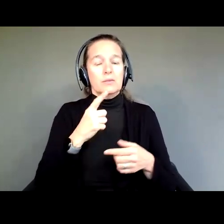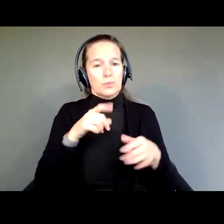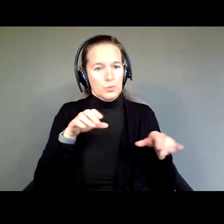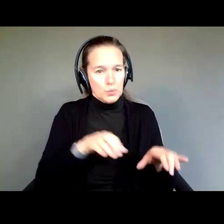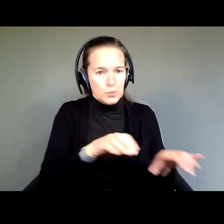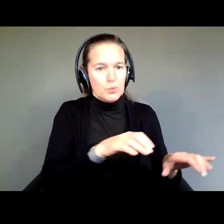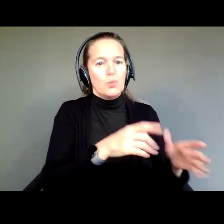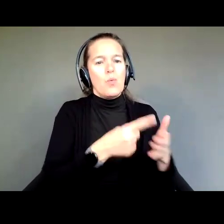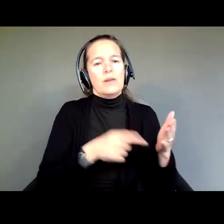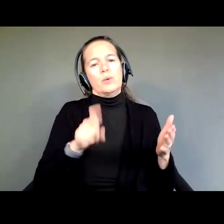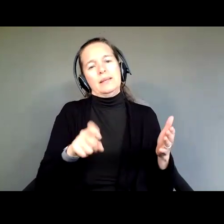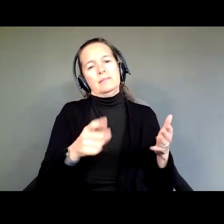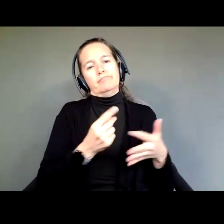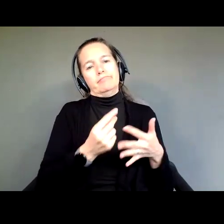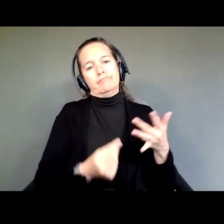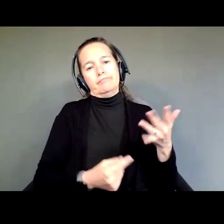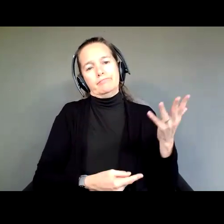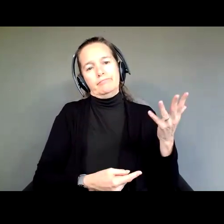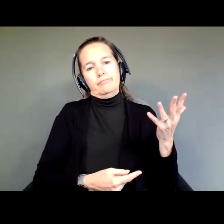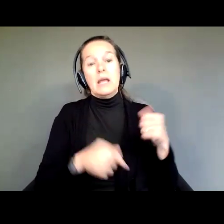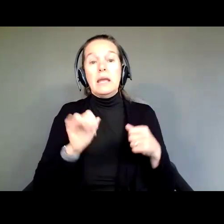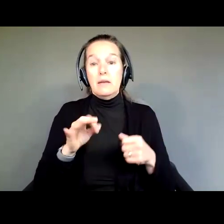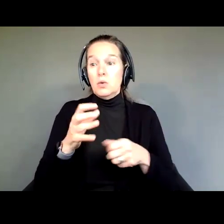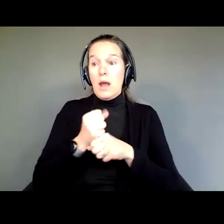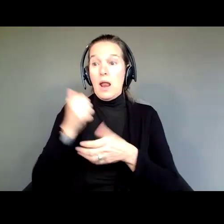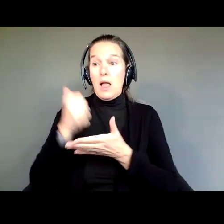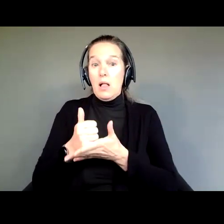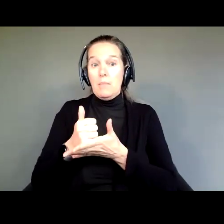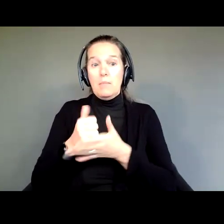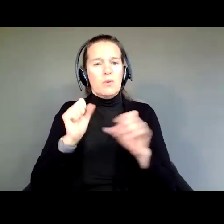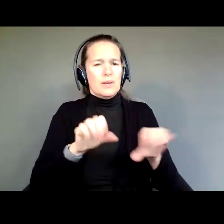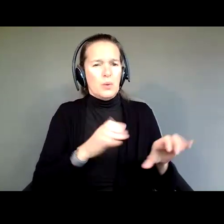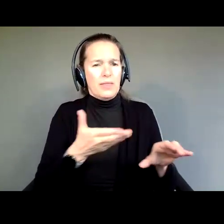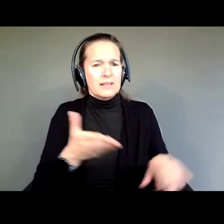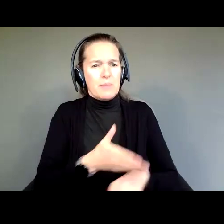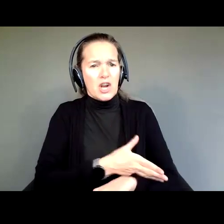Because when you get help, you're able to do things better. If there's something you don't understand,